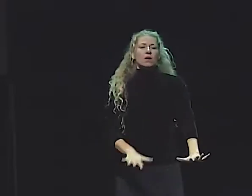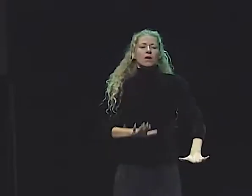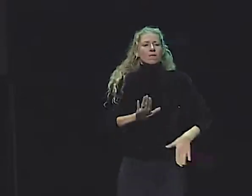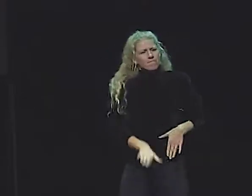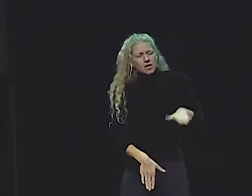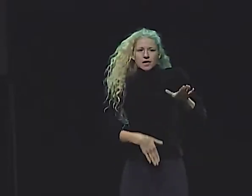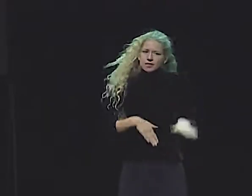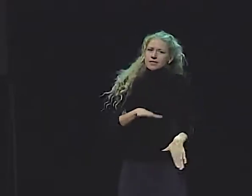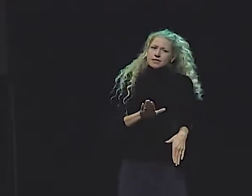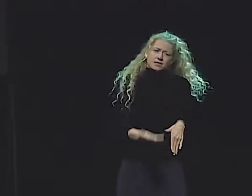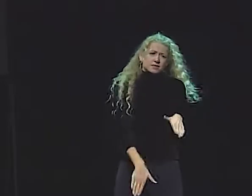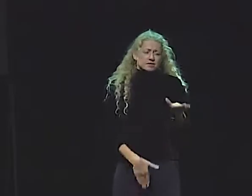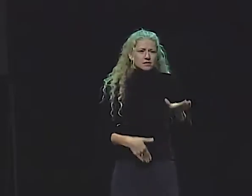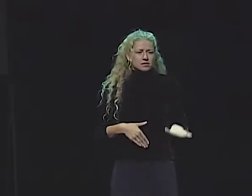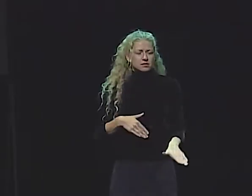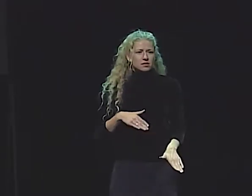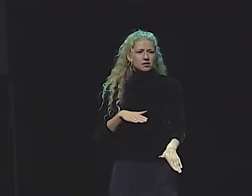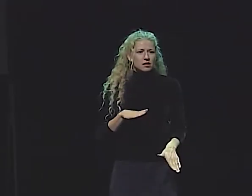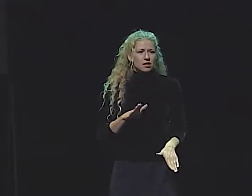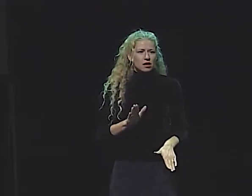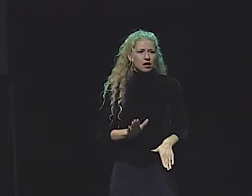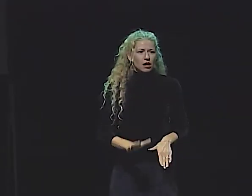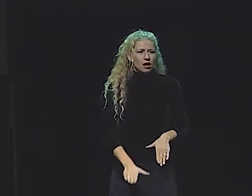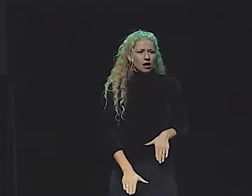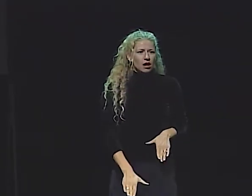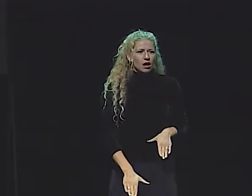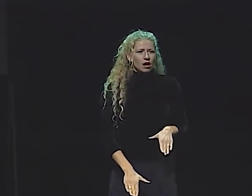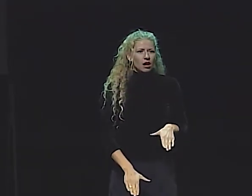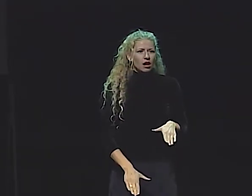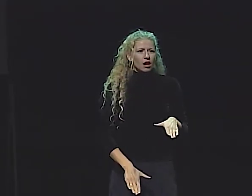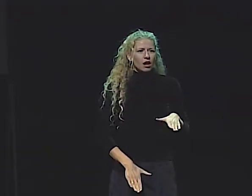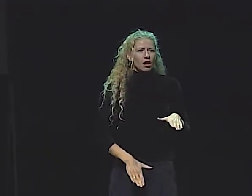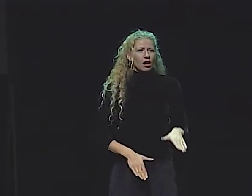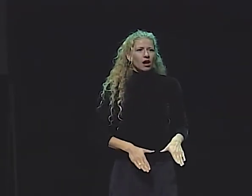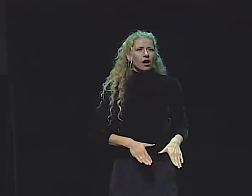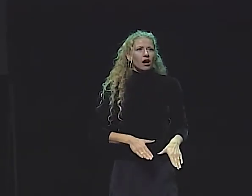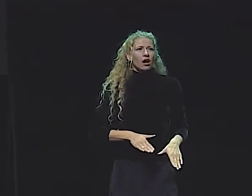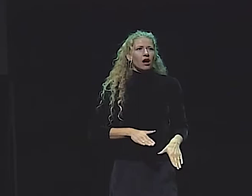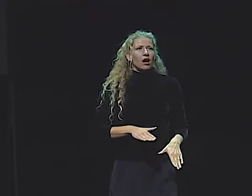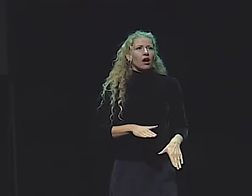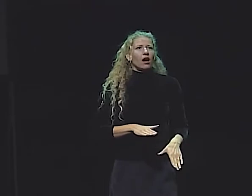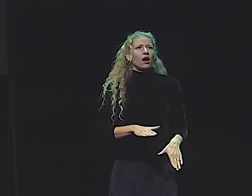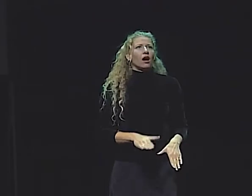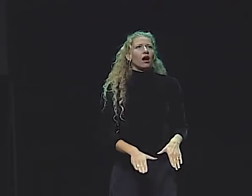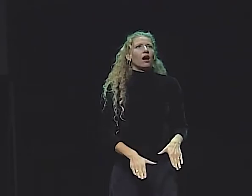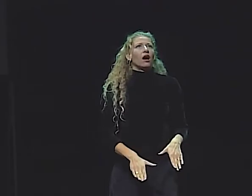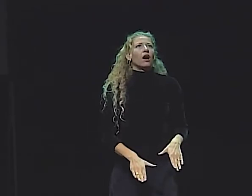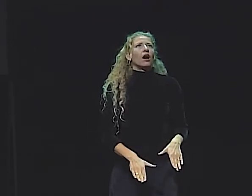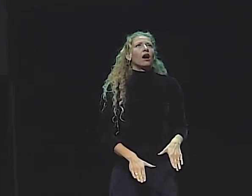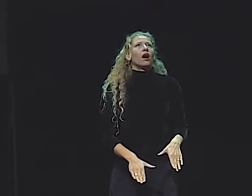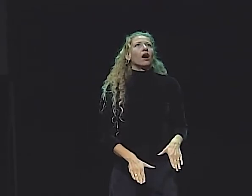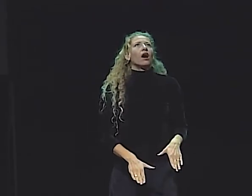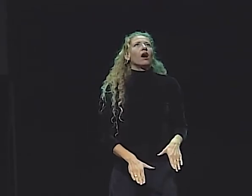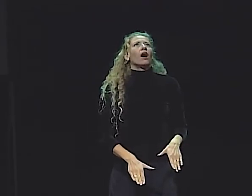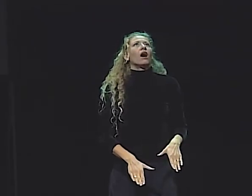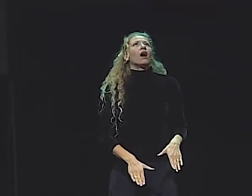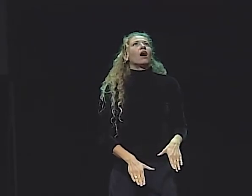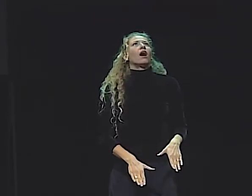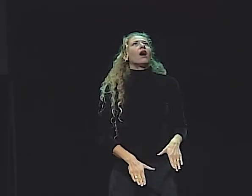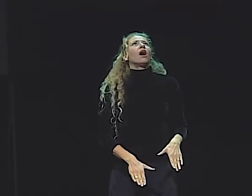SO THAT ADVENTUROUS ANGEL-- STUMBLING OVER CLOUDS AND WHITE, HEAVENLY GRASS-- MADE HER WAY